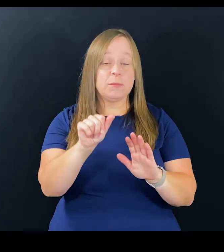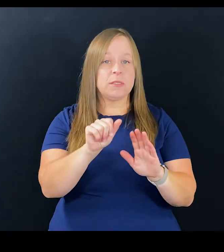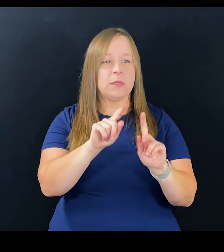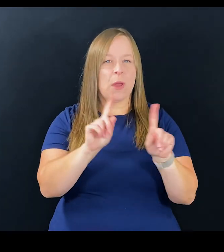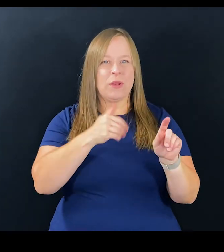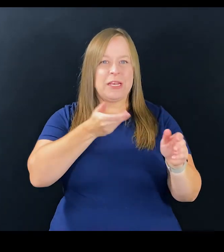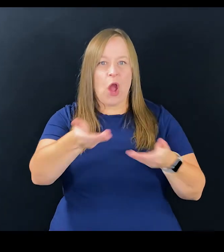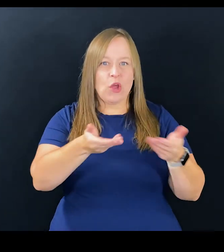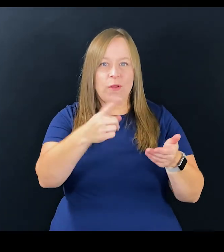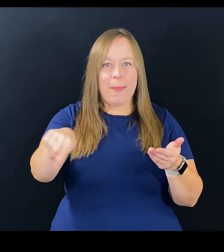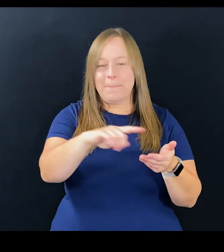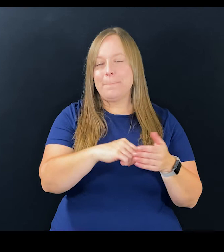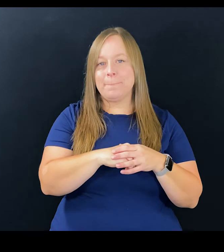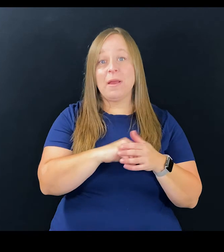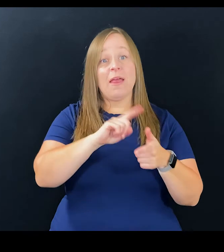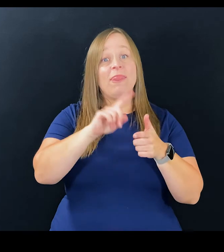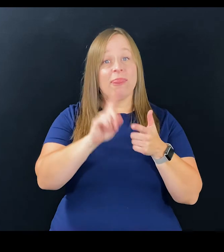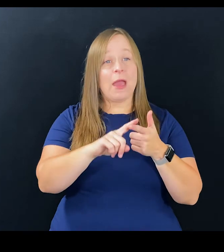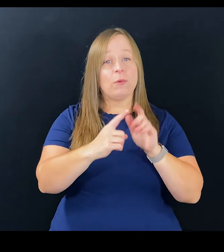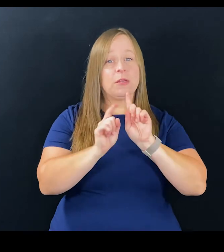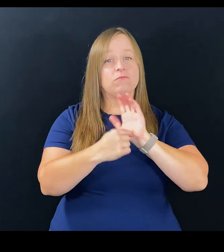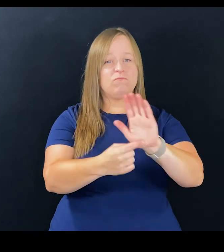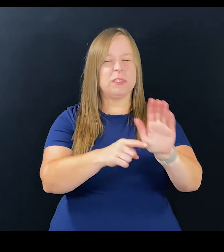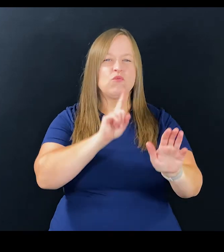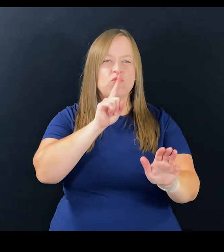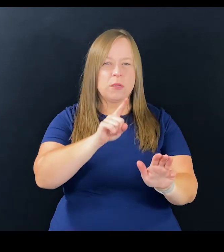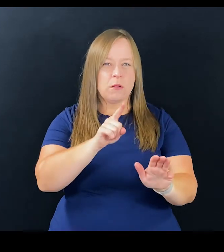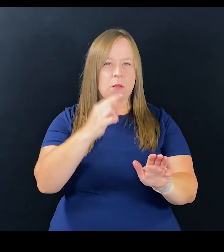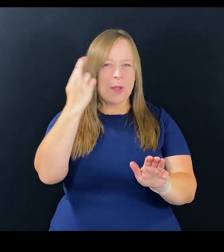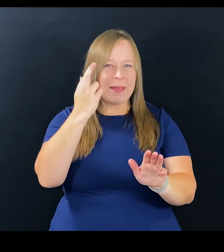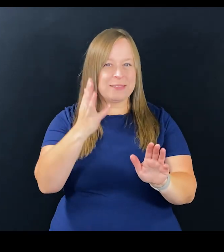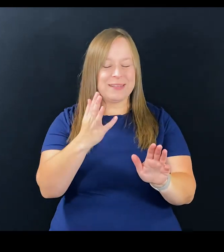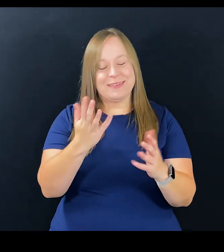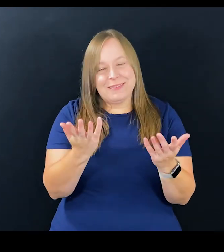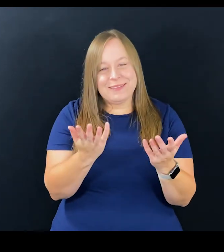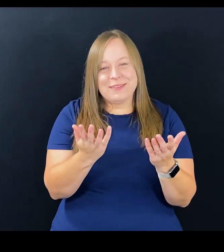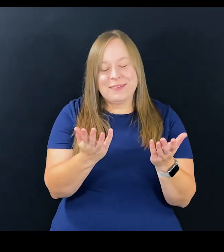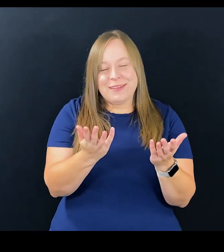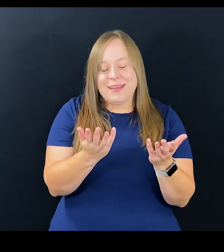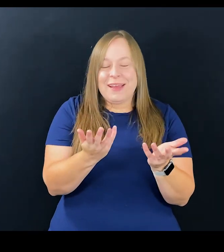with disability, it's just, we need to be hired in and then we need to portray 'em, it needs to be realistic.